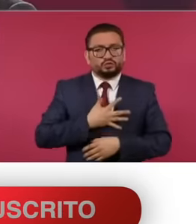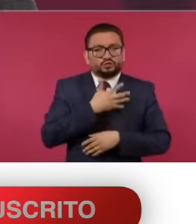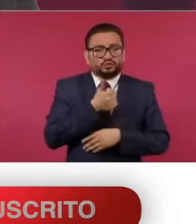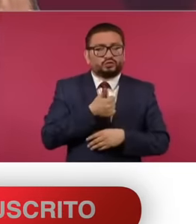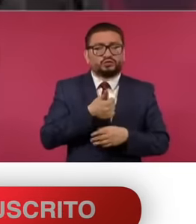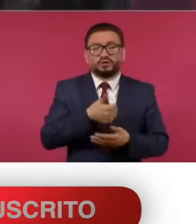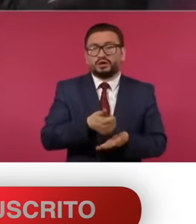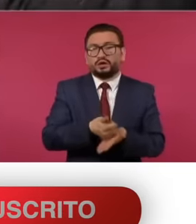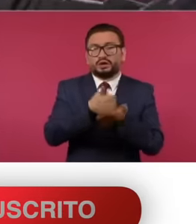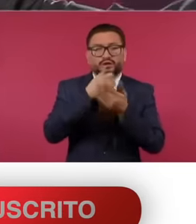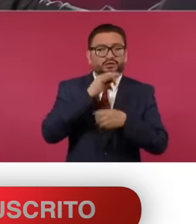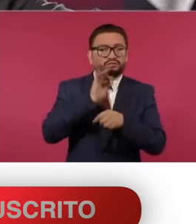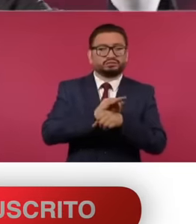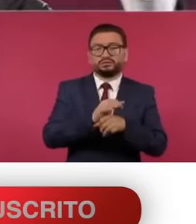it is like here